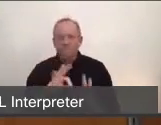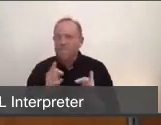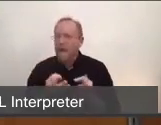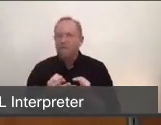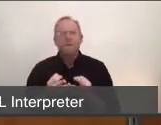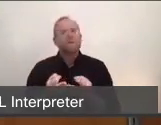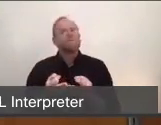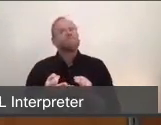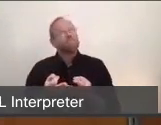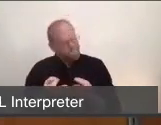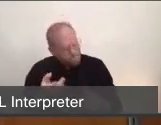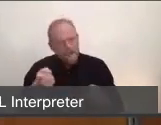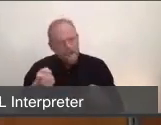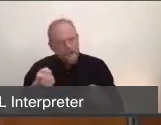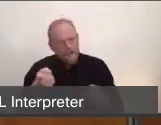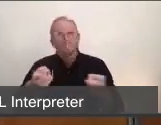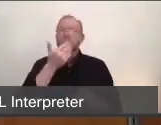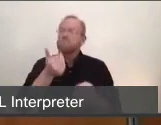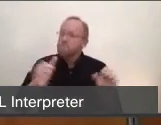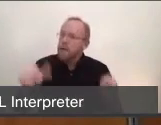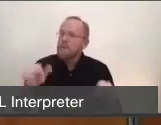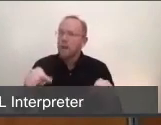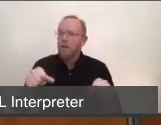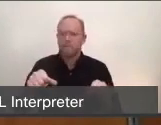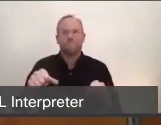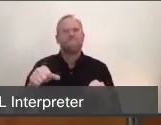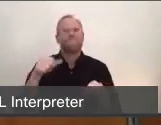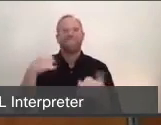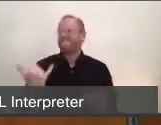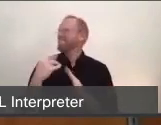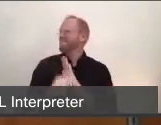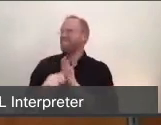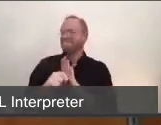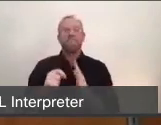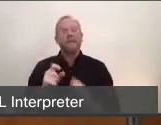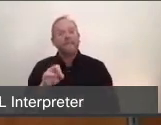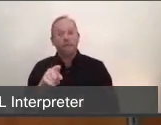as well as possible during this really difficult time. If you're someone like me,